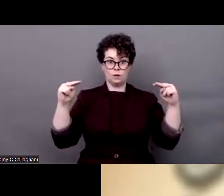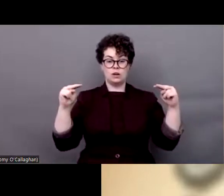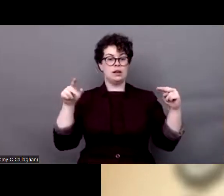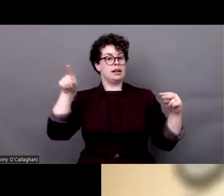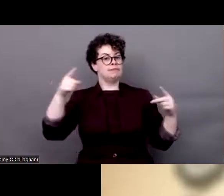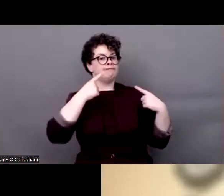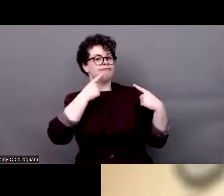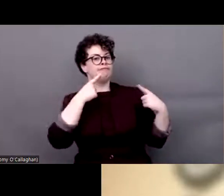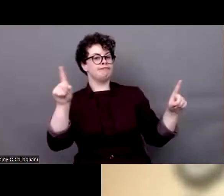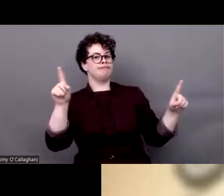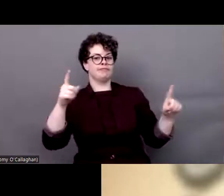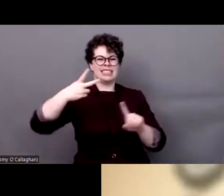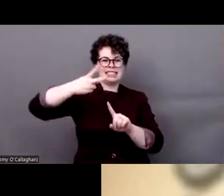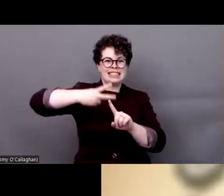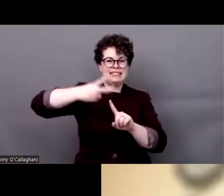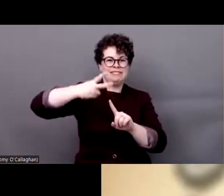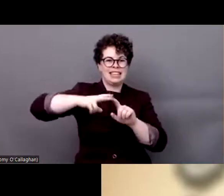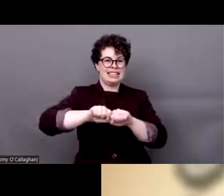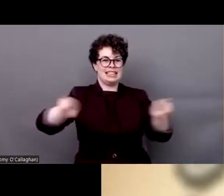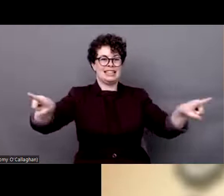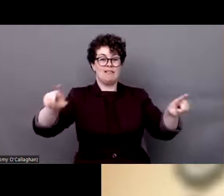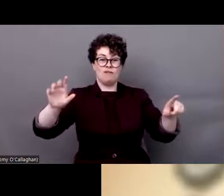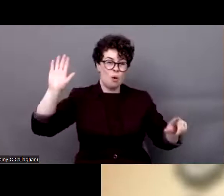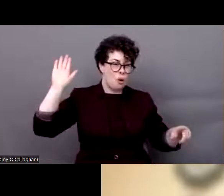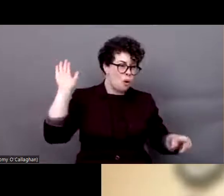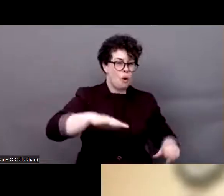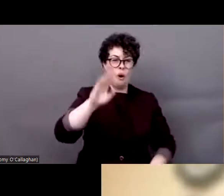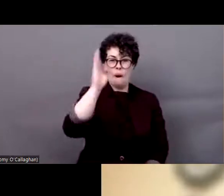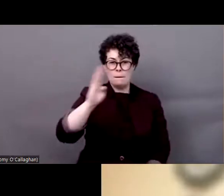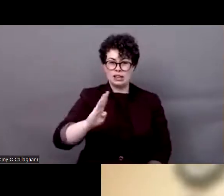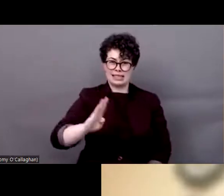on the television in order for the whole Brazilian population